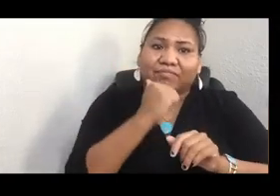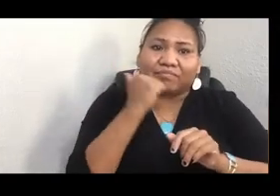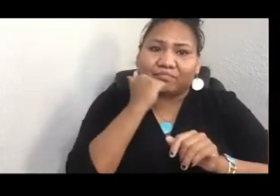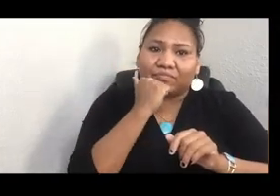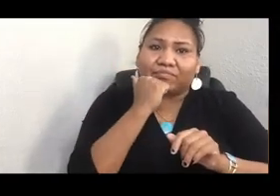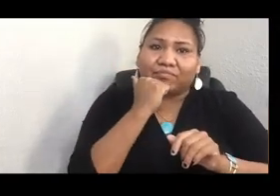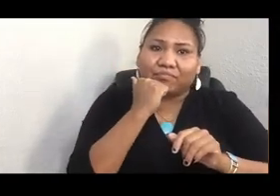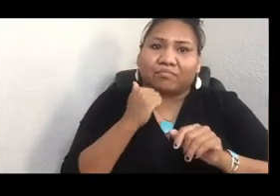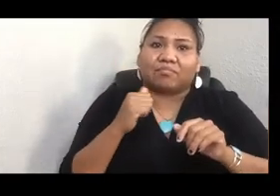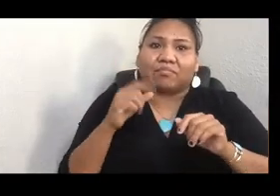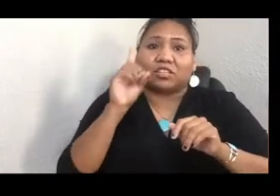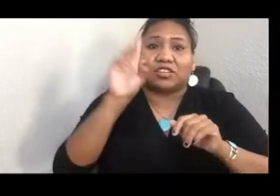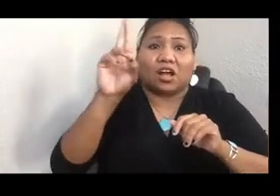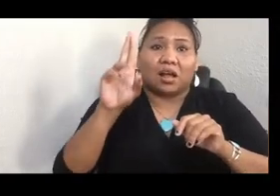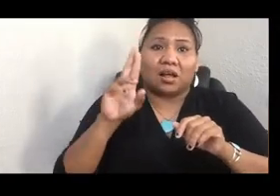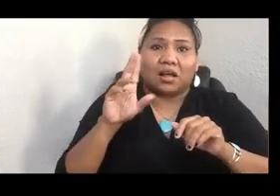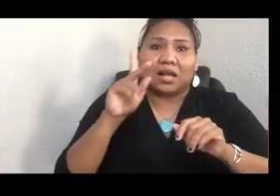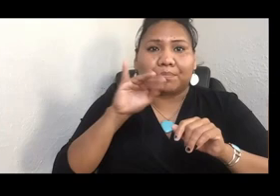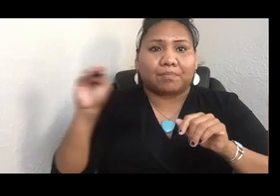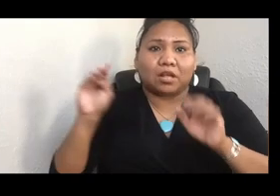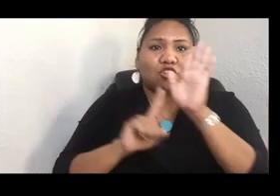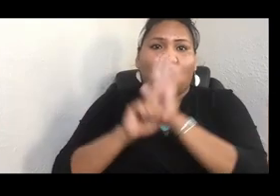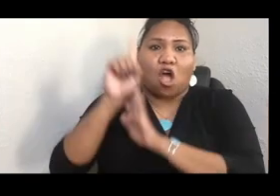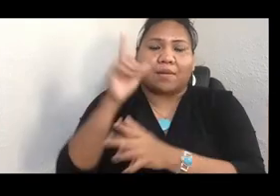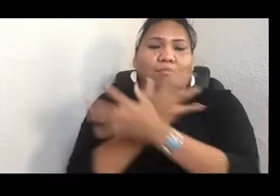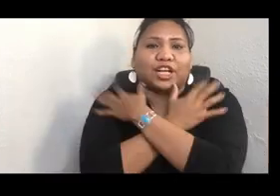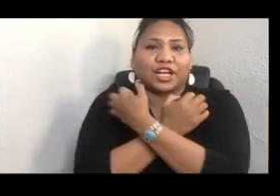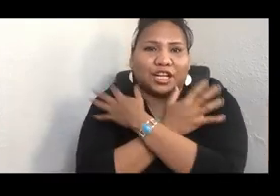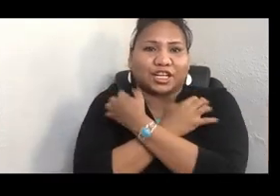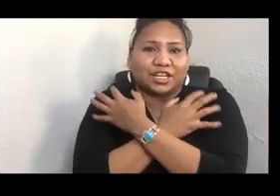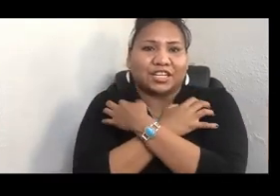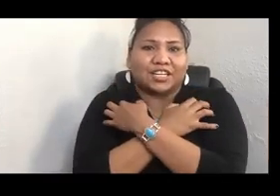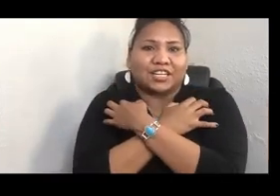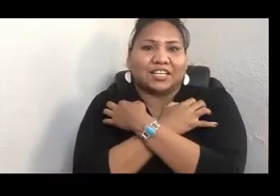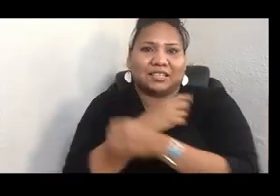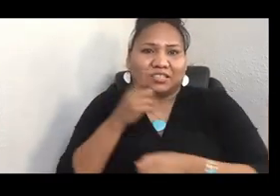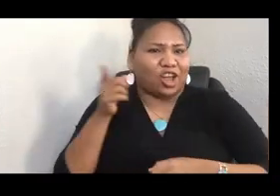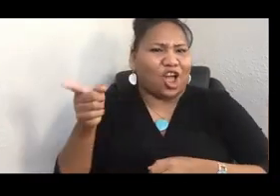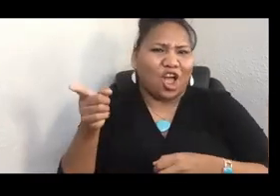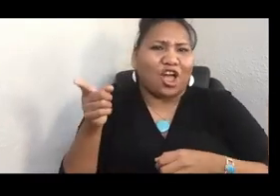She wrote a book called "Native American DNA," and the work is super fascinating, because Kim turns her lens towards the scientists that